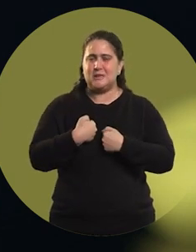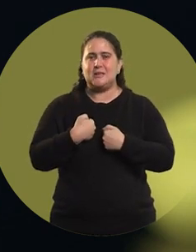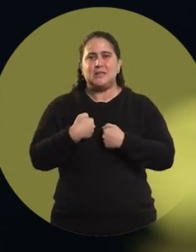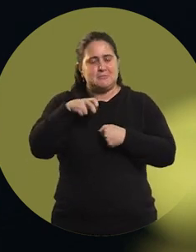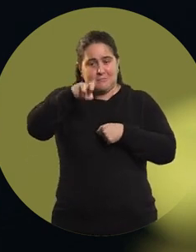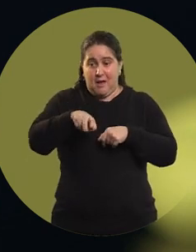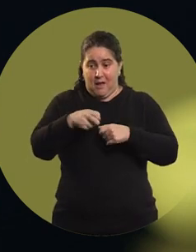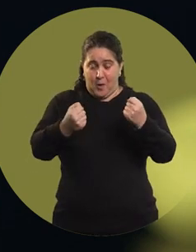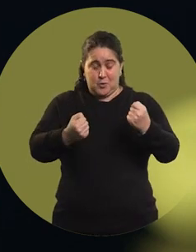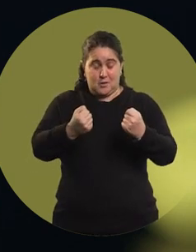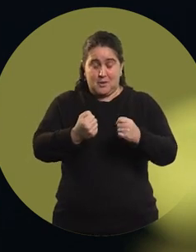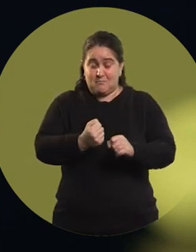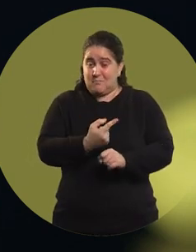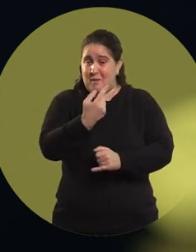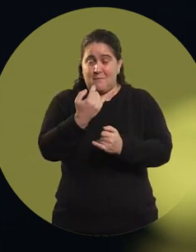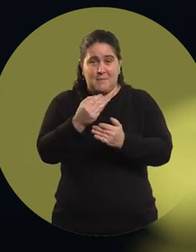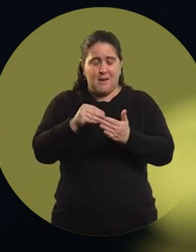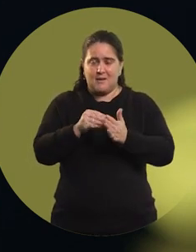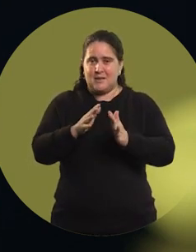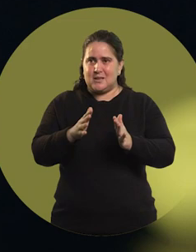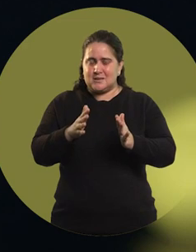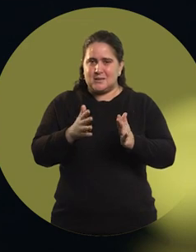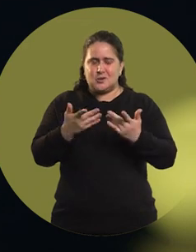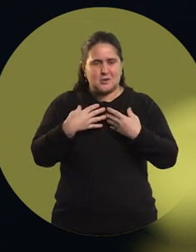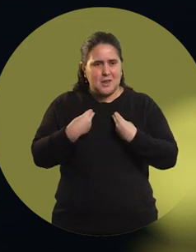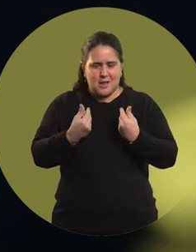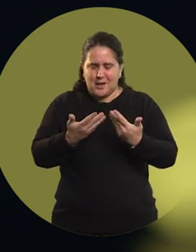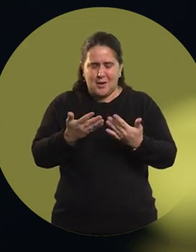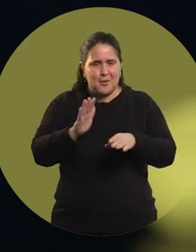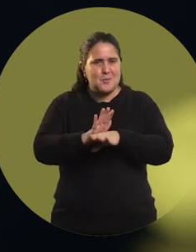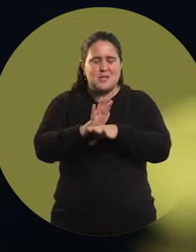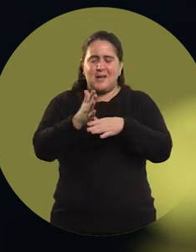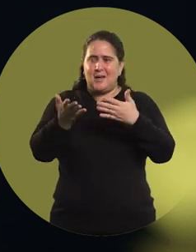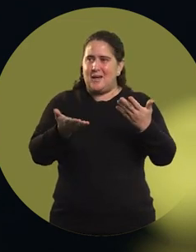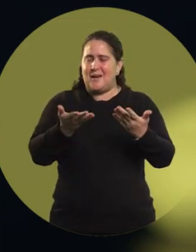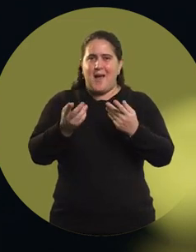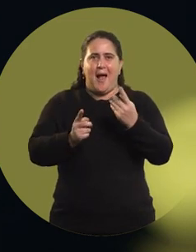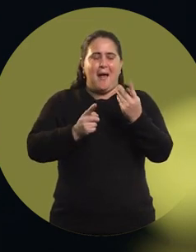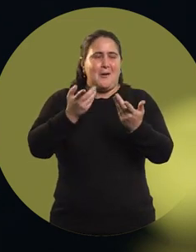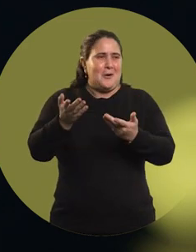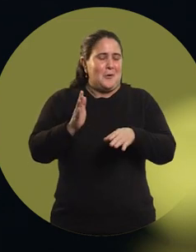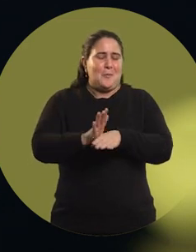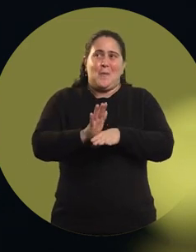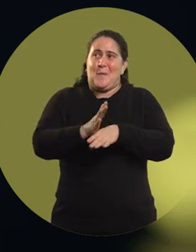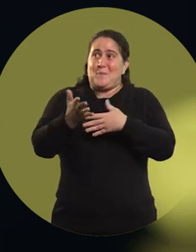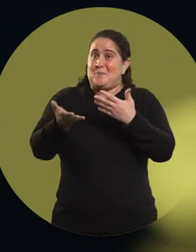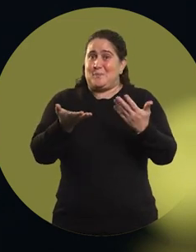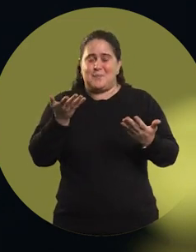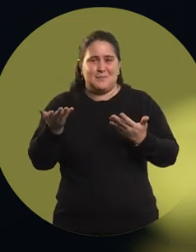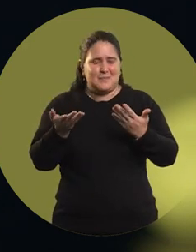I sat in the car and for the first time in my life I really felt... It's really